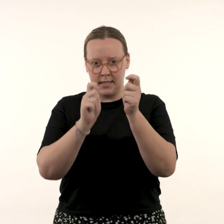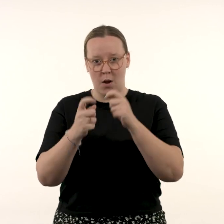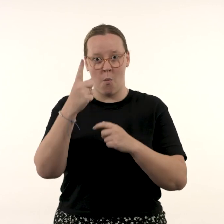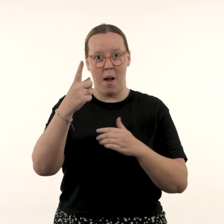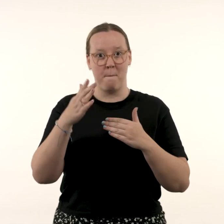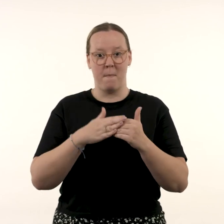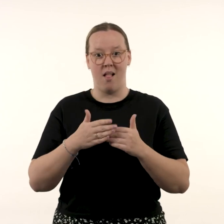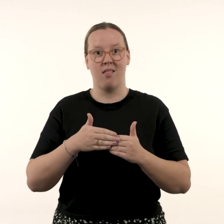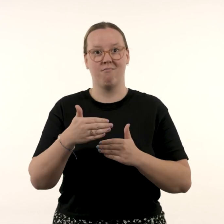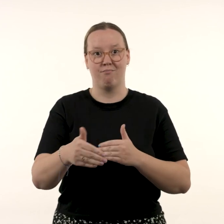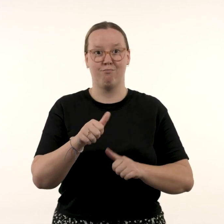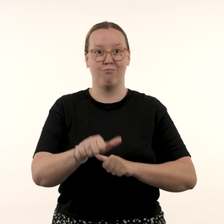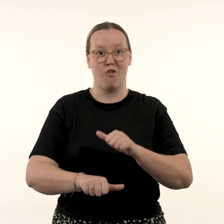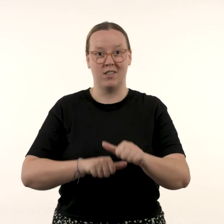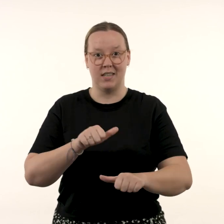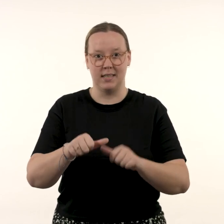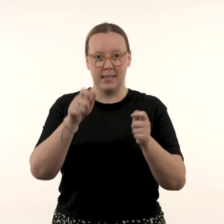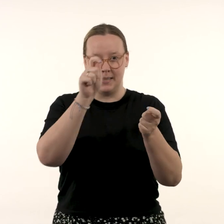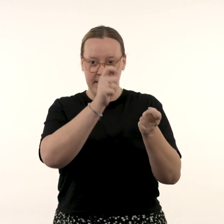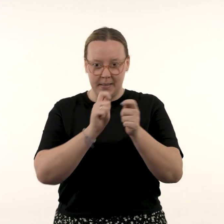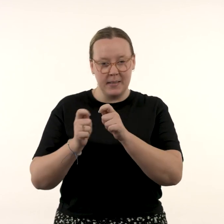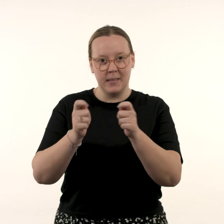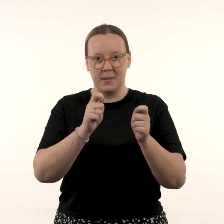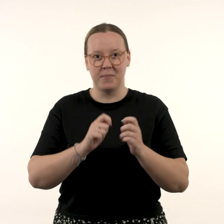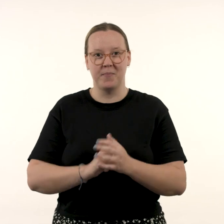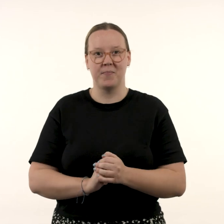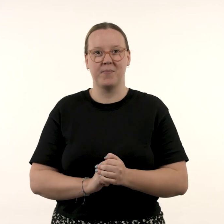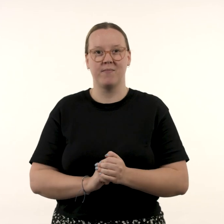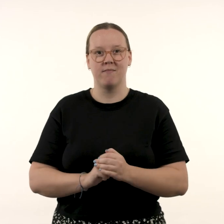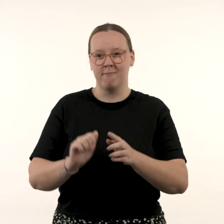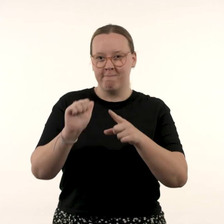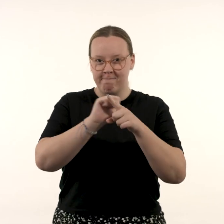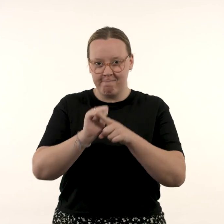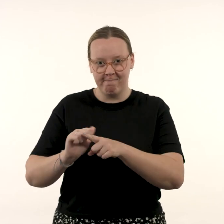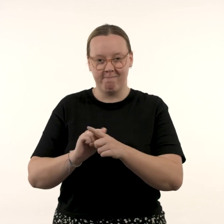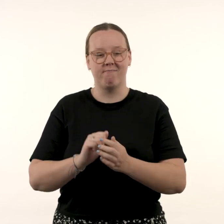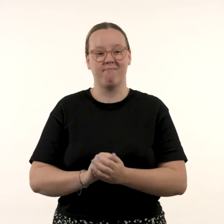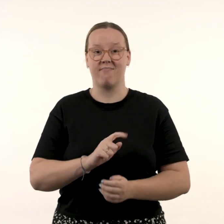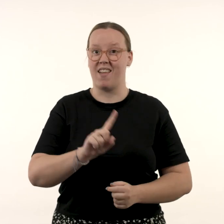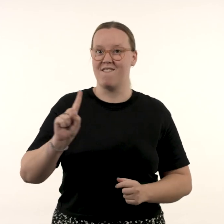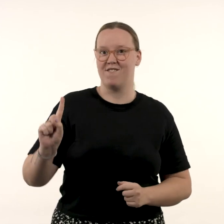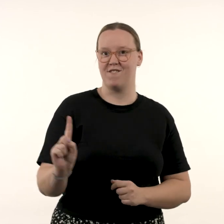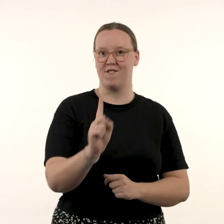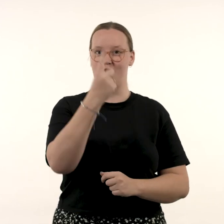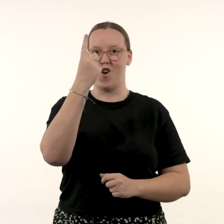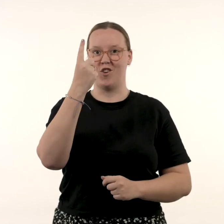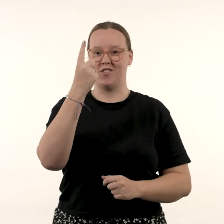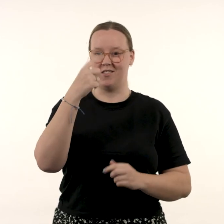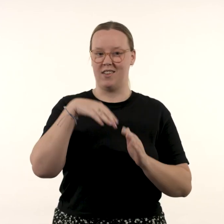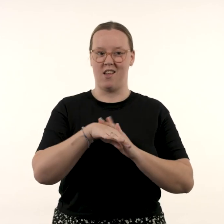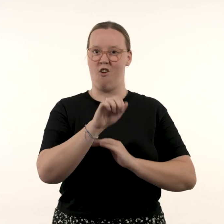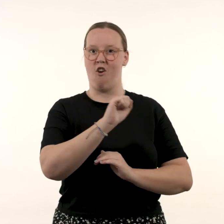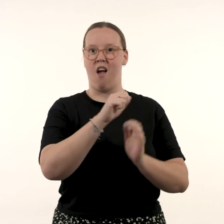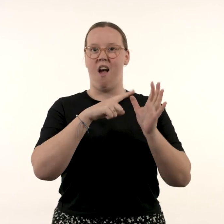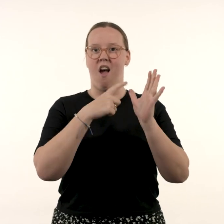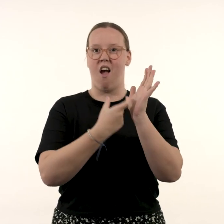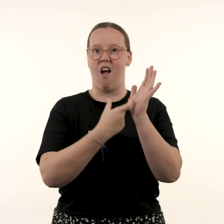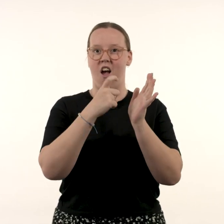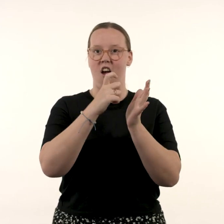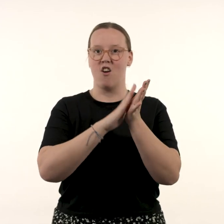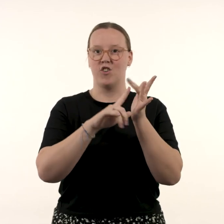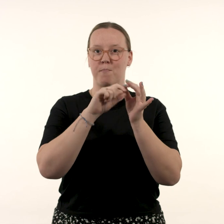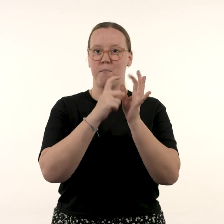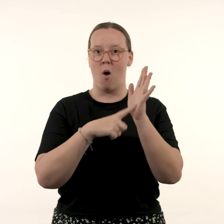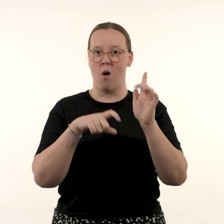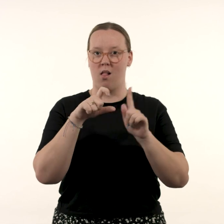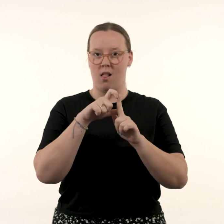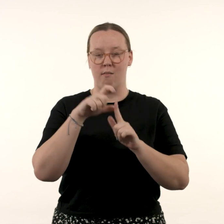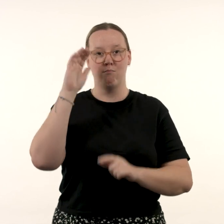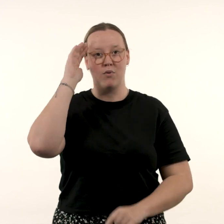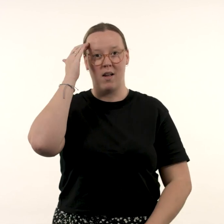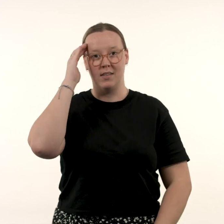and began the month-long process of rendering Katharine’s portrait – my first in the Archibald Prize.’